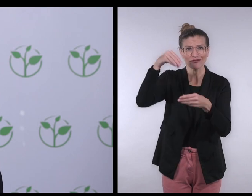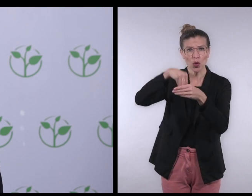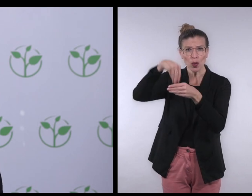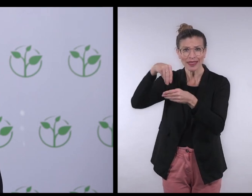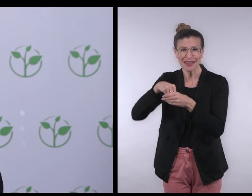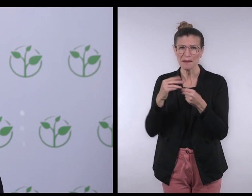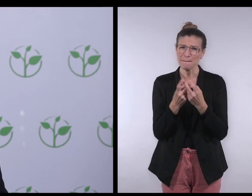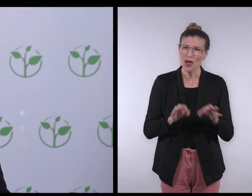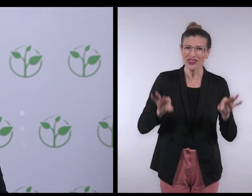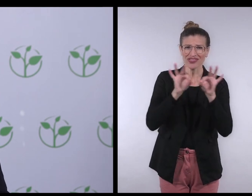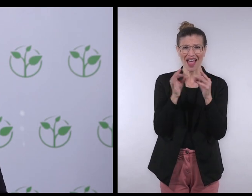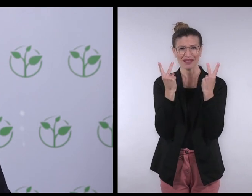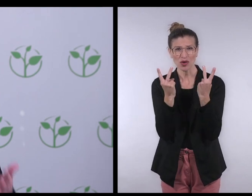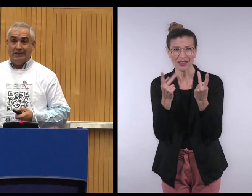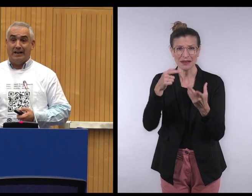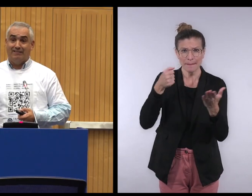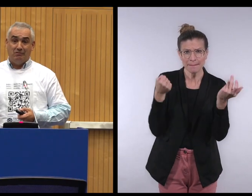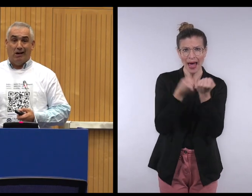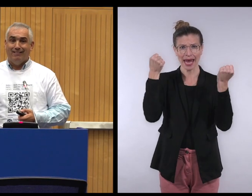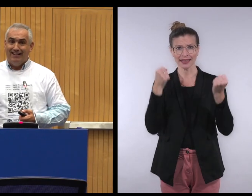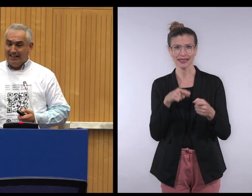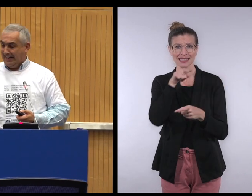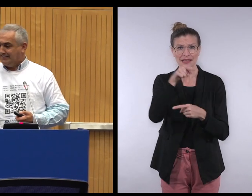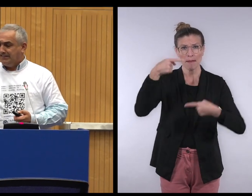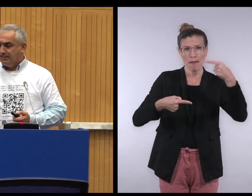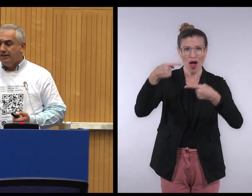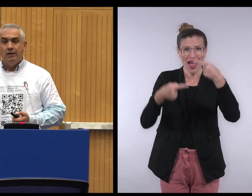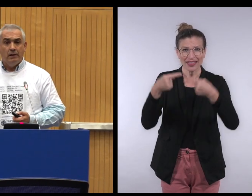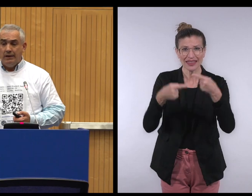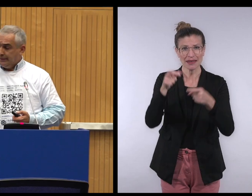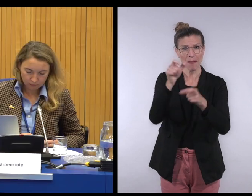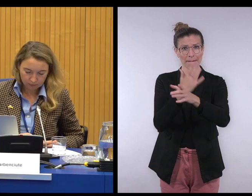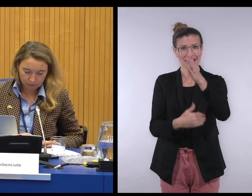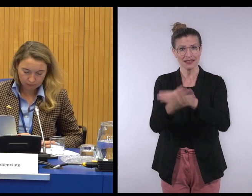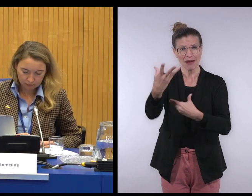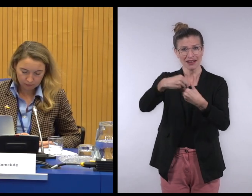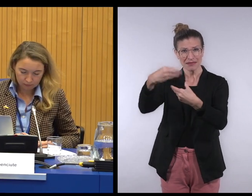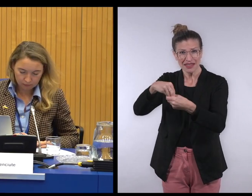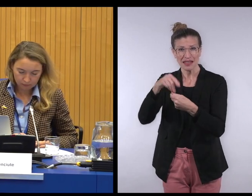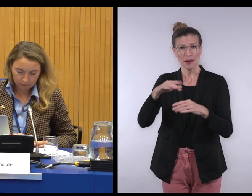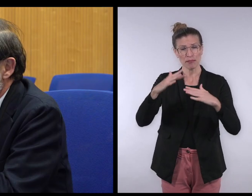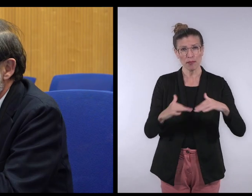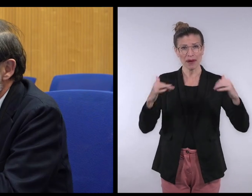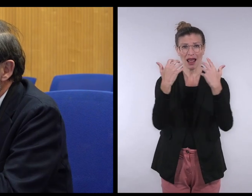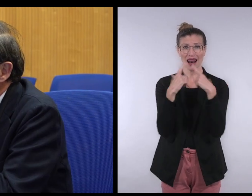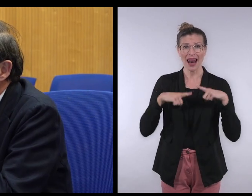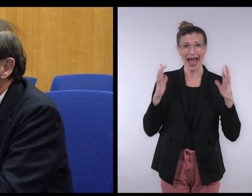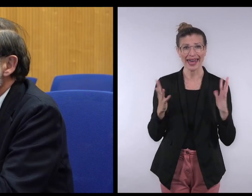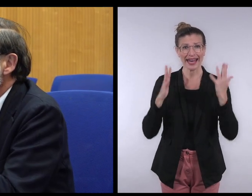we talked about why voting is important and the impact that it can have on all areas of political life and participation in public life.